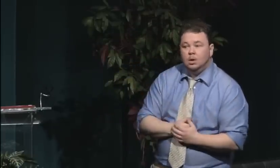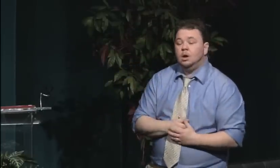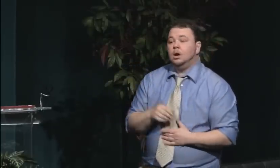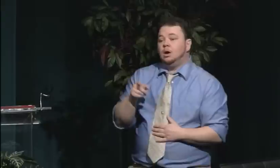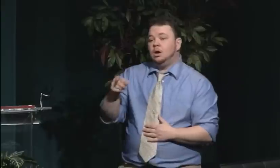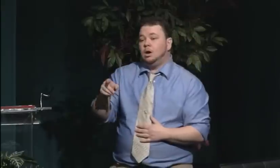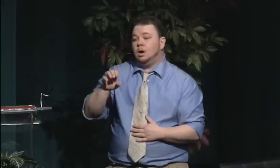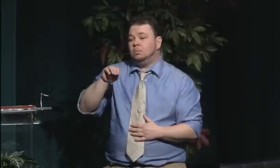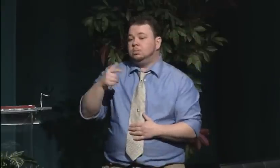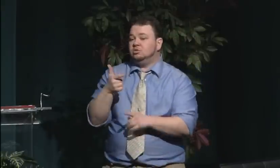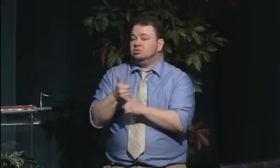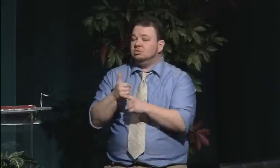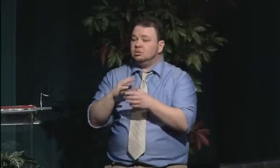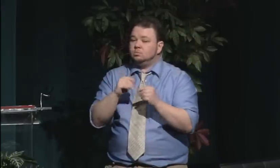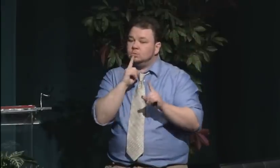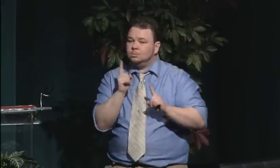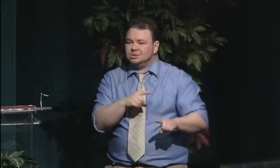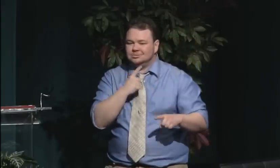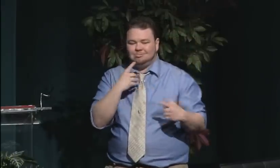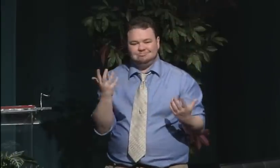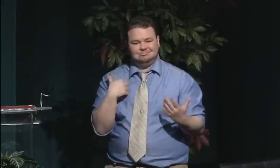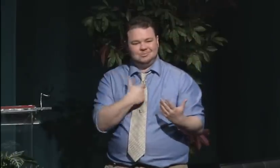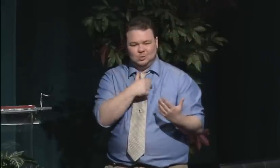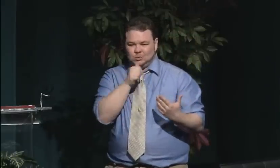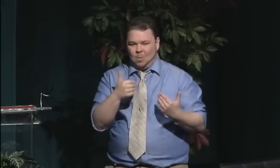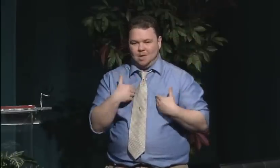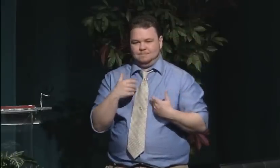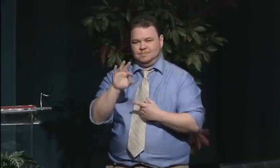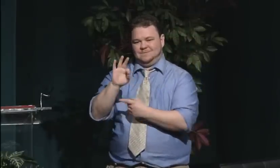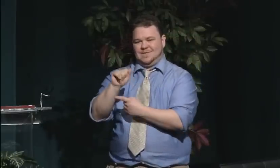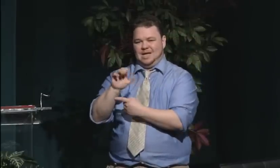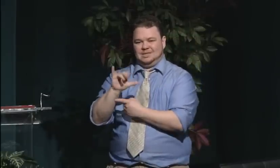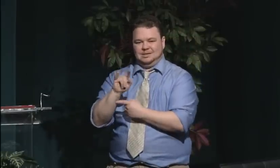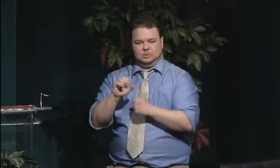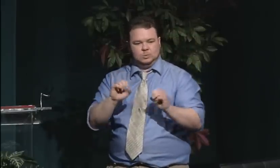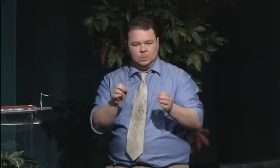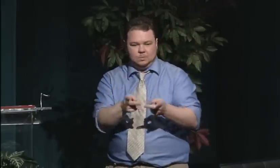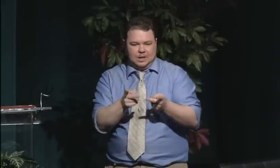as a response to those male-only colleges.